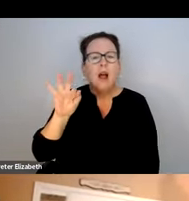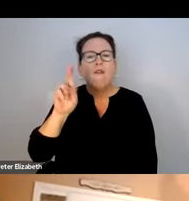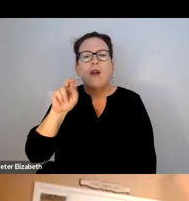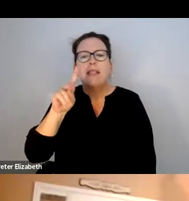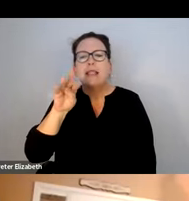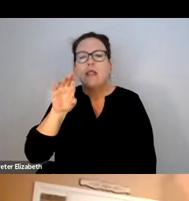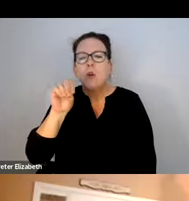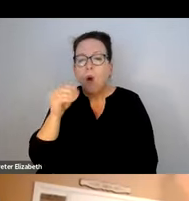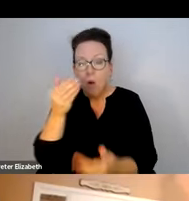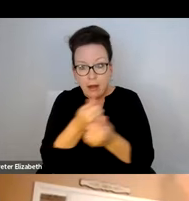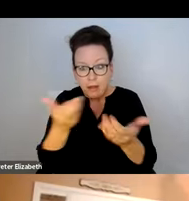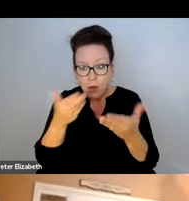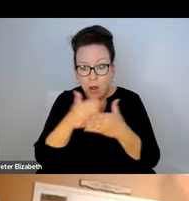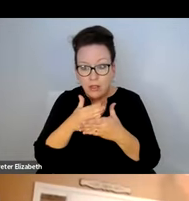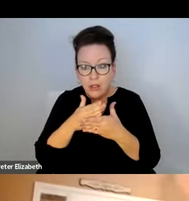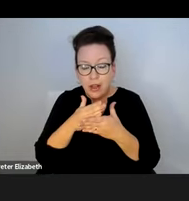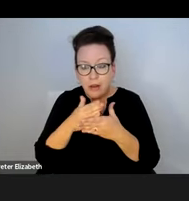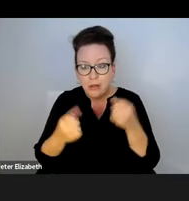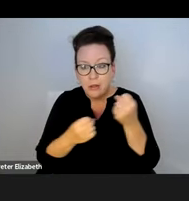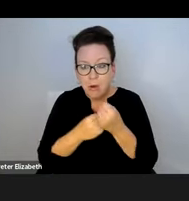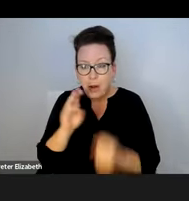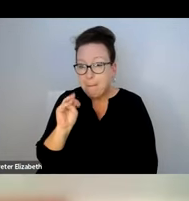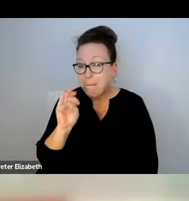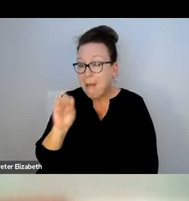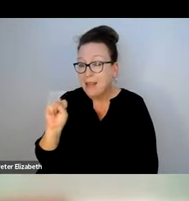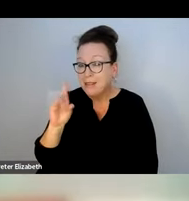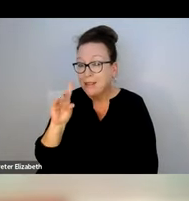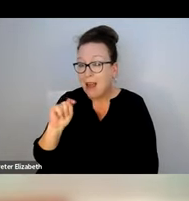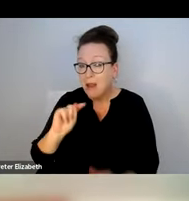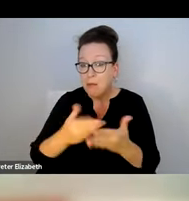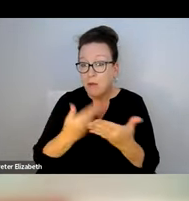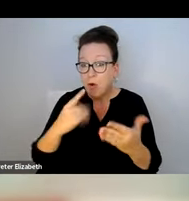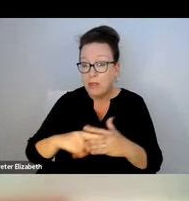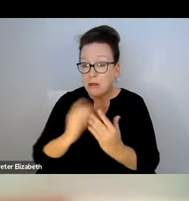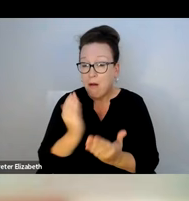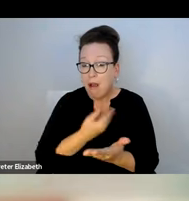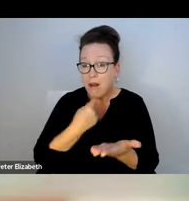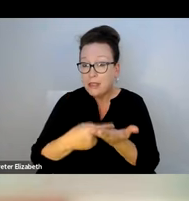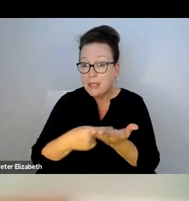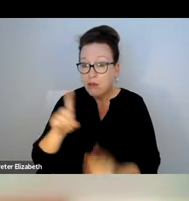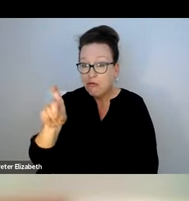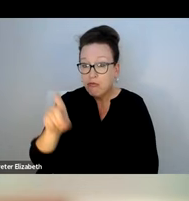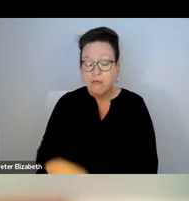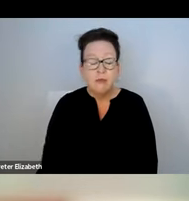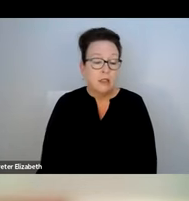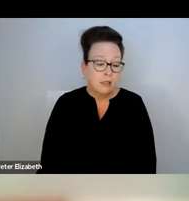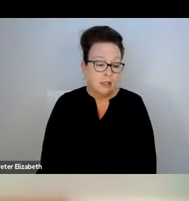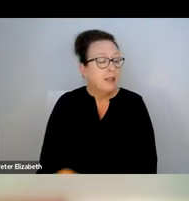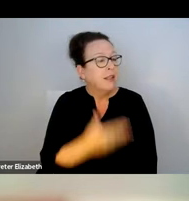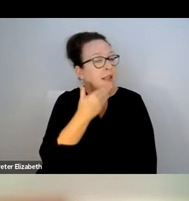THANK YOU SO MUCH, LAURA. AND FRANCISCO, ANYTHING YOU LIKE TO SHARE ON BEHALF OF THE